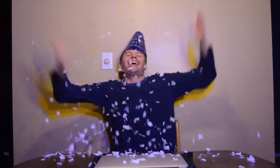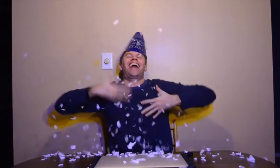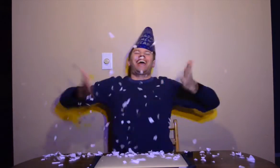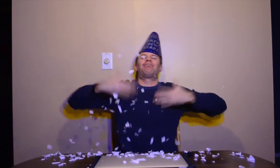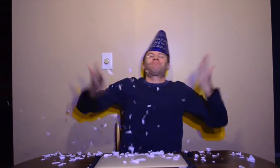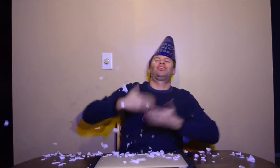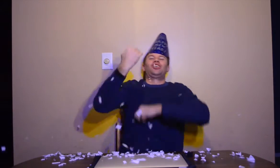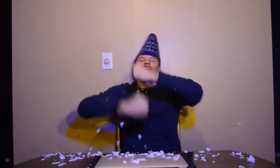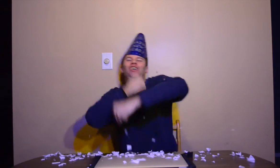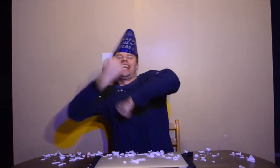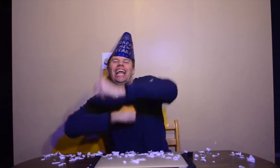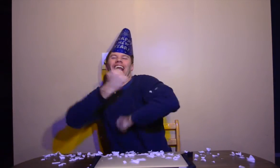HAPPY NEW YEAR!